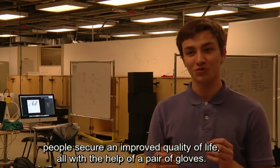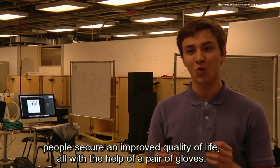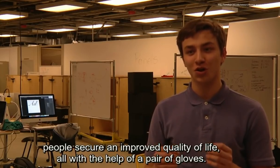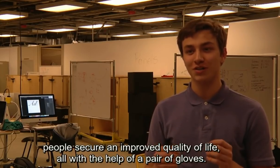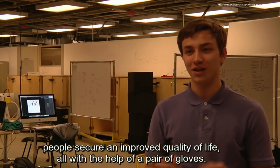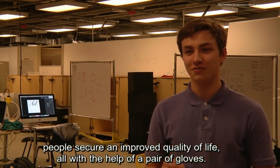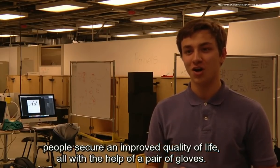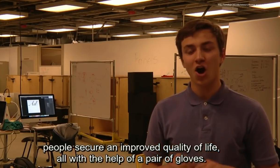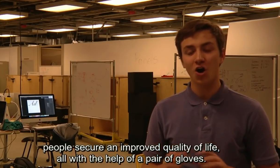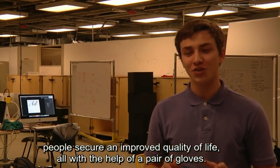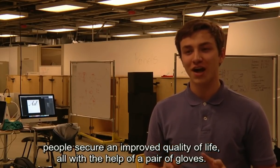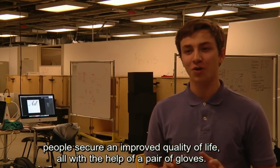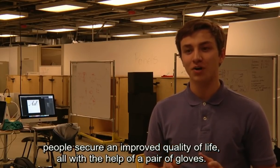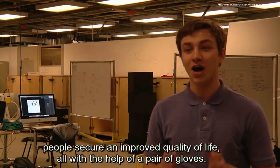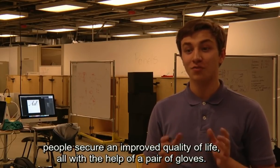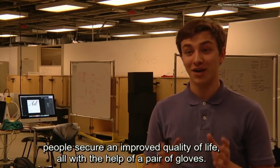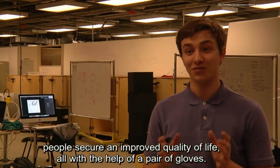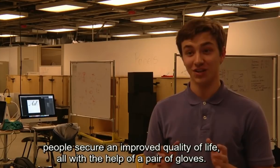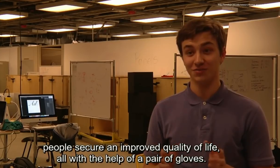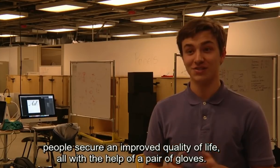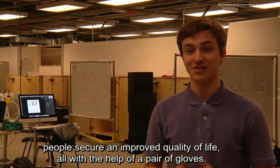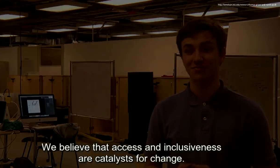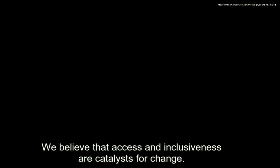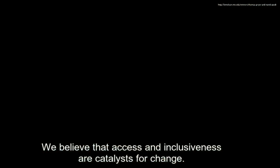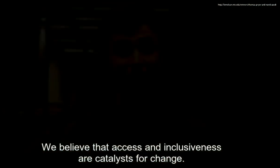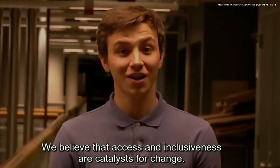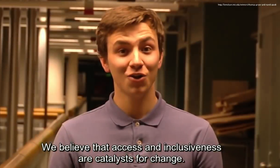quality of life all with the help of a pair of gloves we